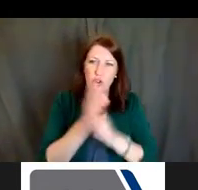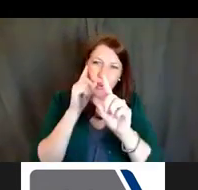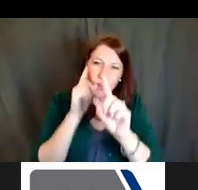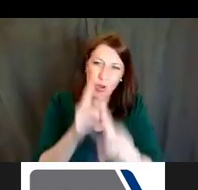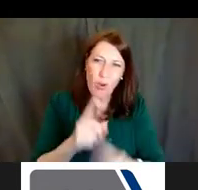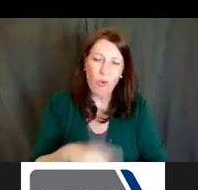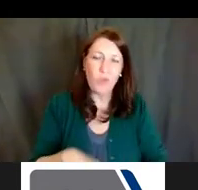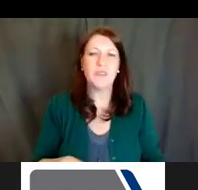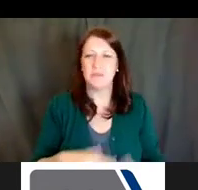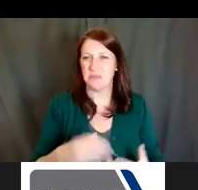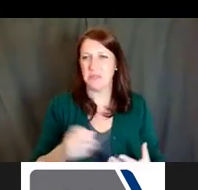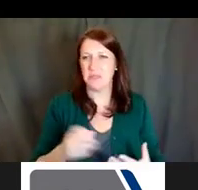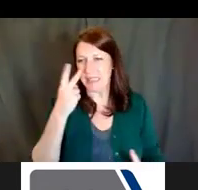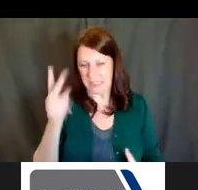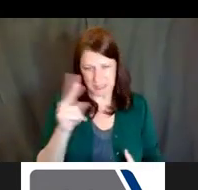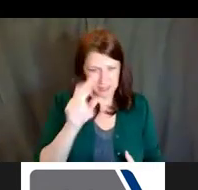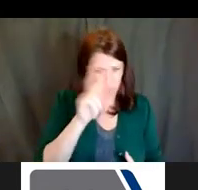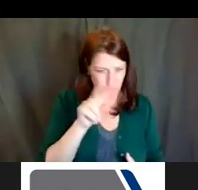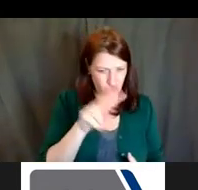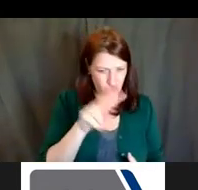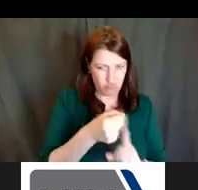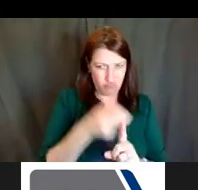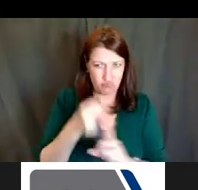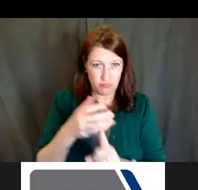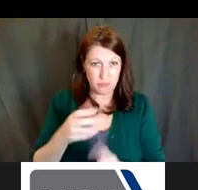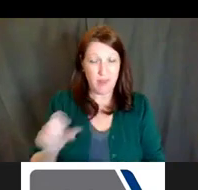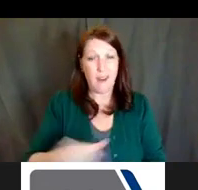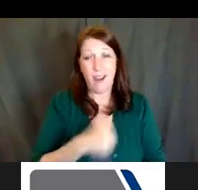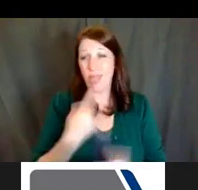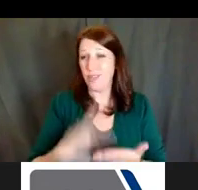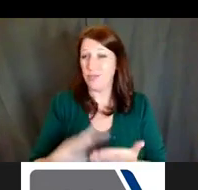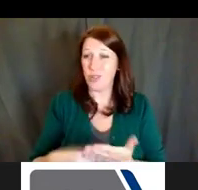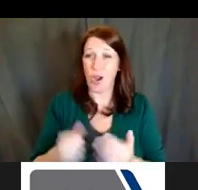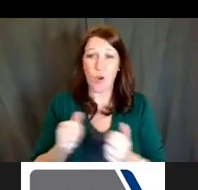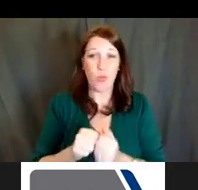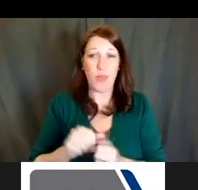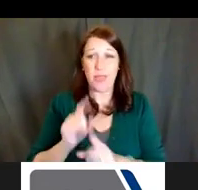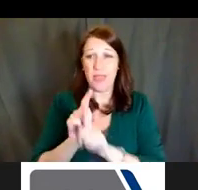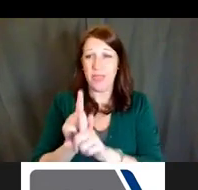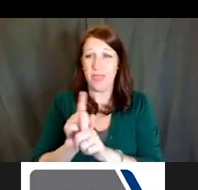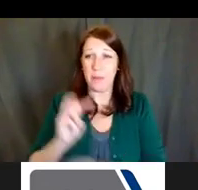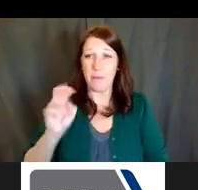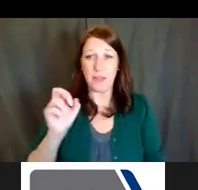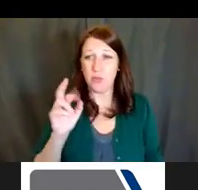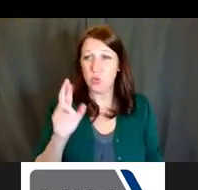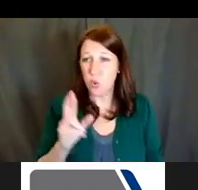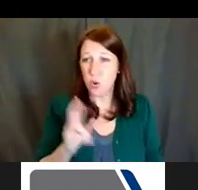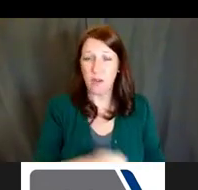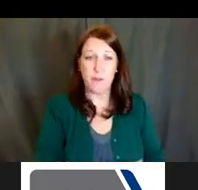Another thing, too, is -- talk to your mentor. Talk to your program officer, or use Matchmaker to find out